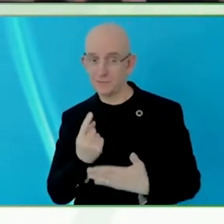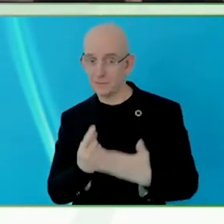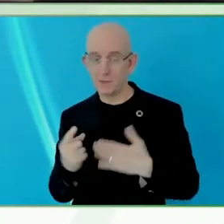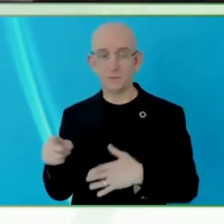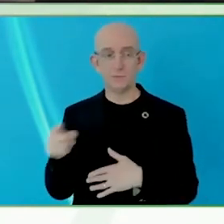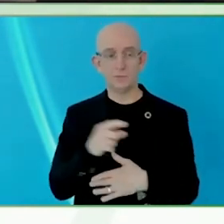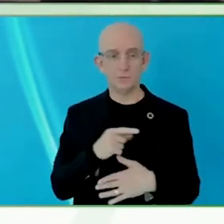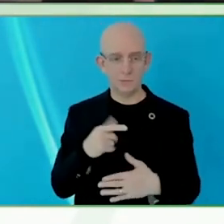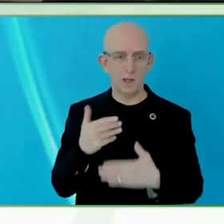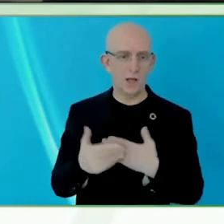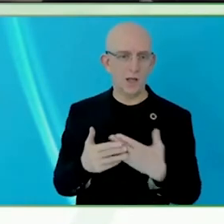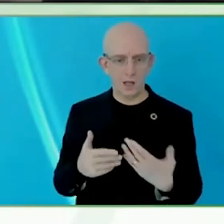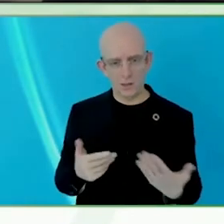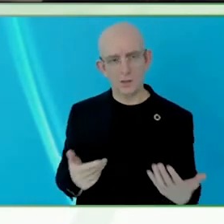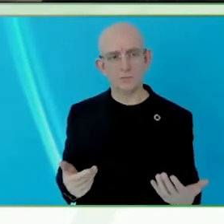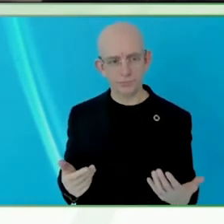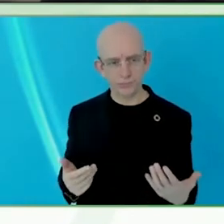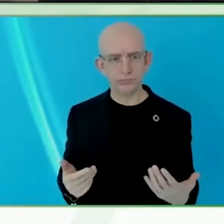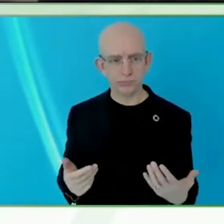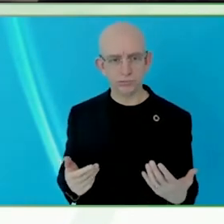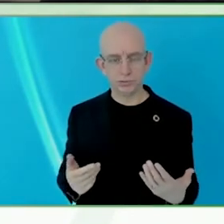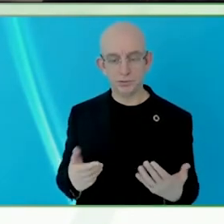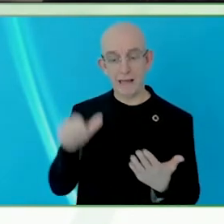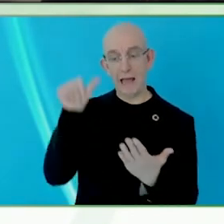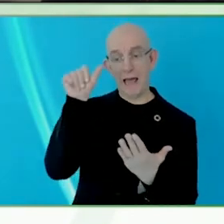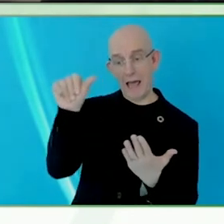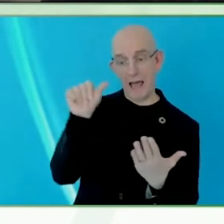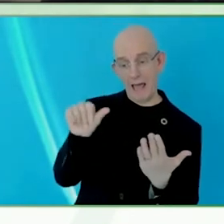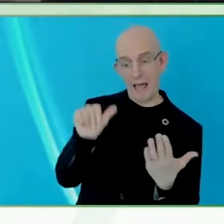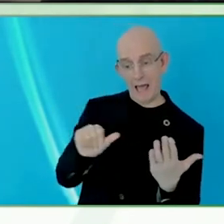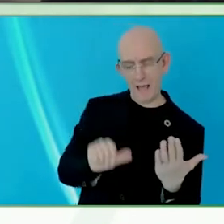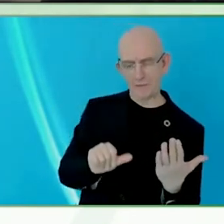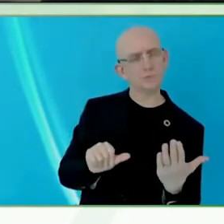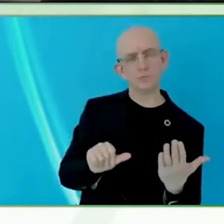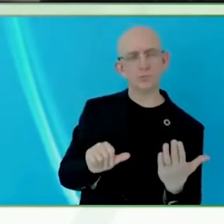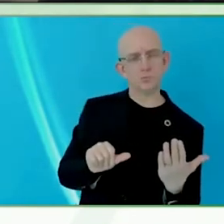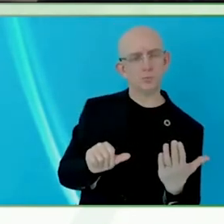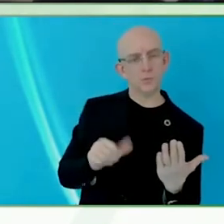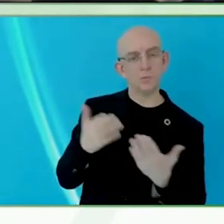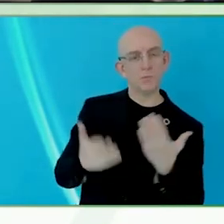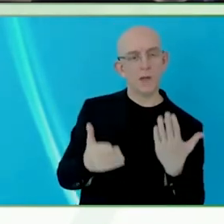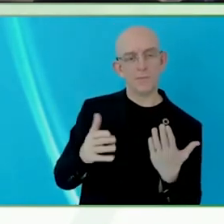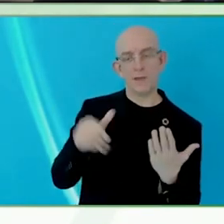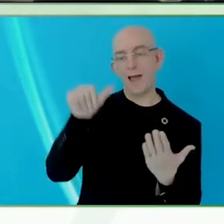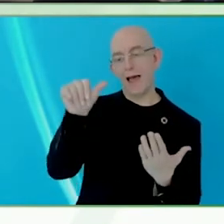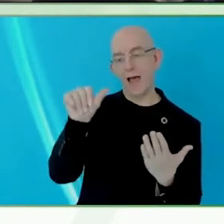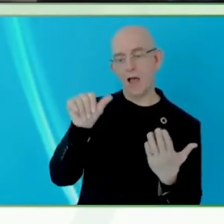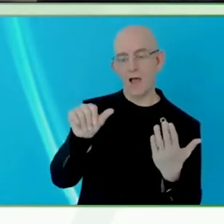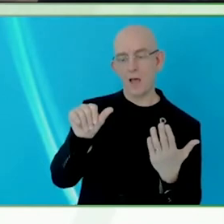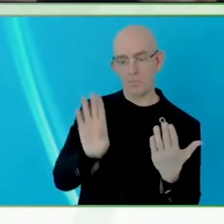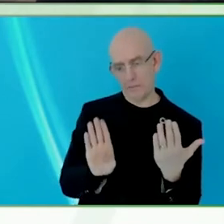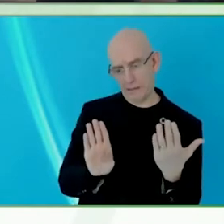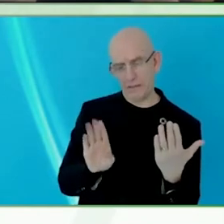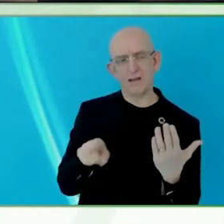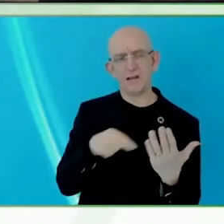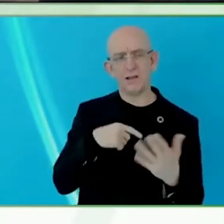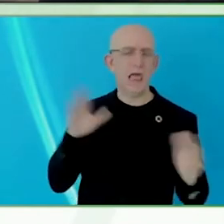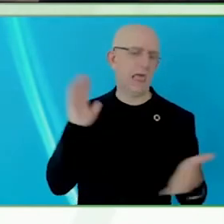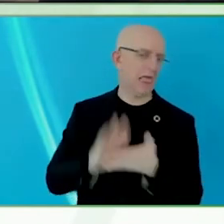If you get a B, if you get a lower grade, it doesn't mean you are not a good student. Don't get frustrated.